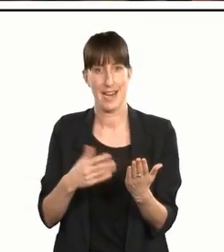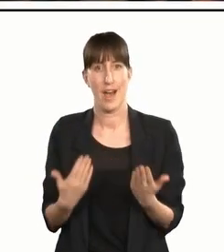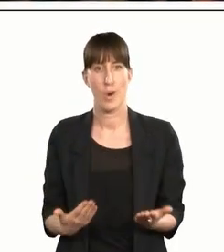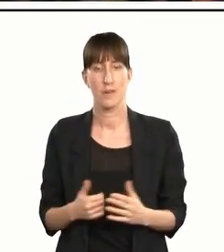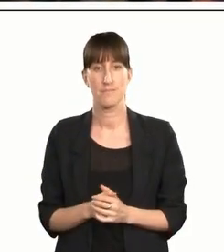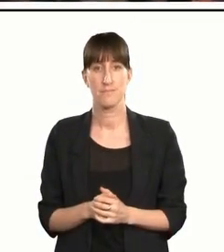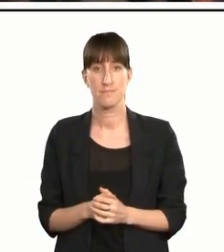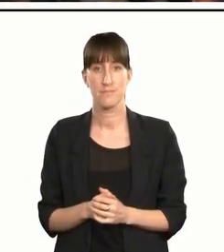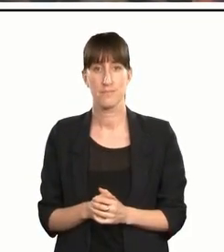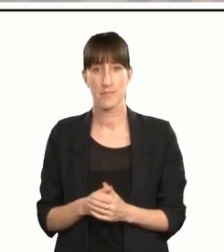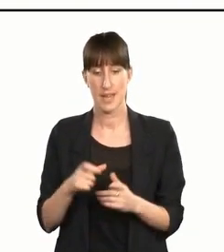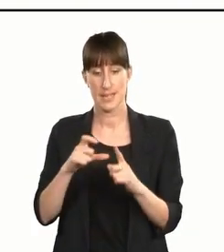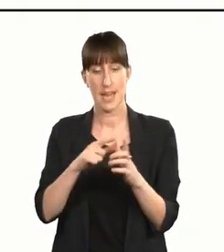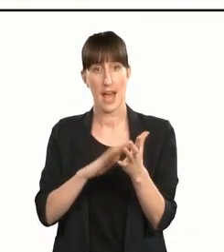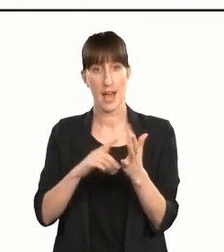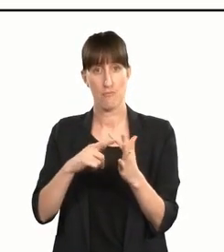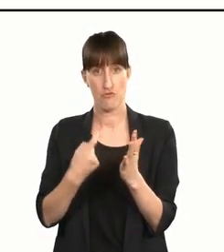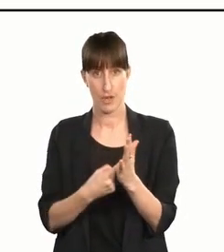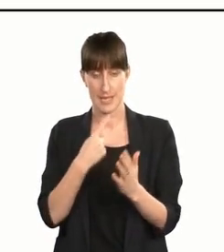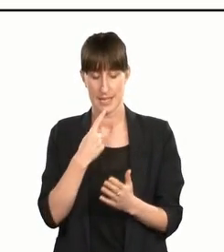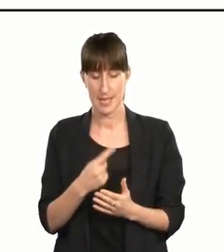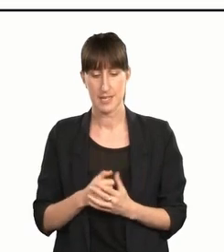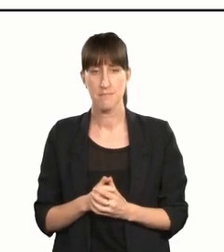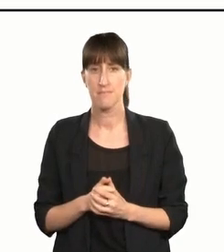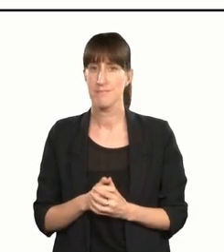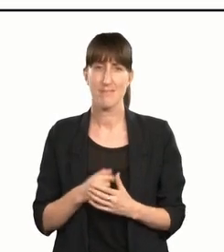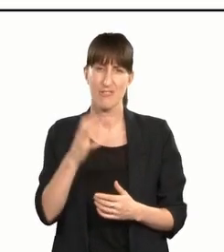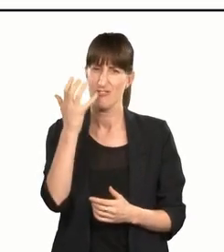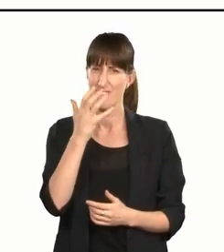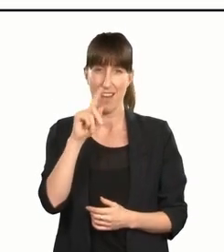This is from Dame Rosie — 'I am sorry I cannot be with Arts Access